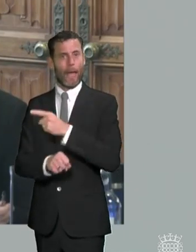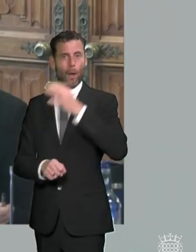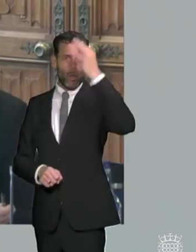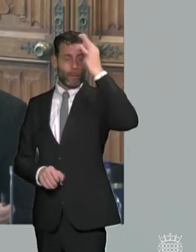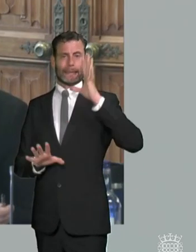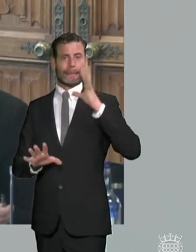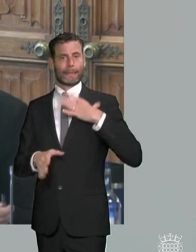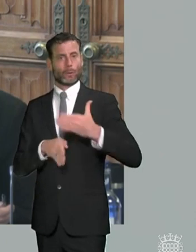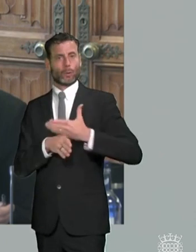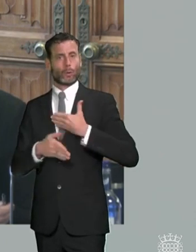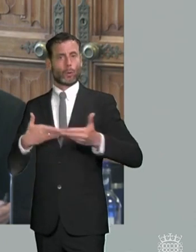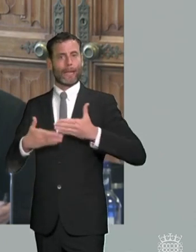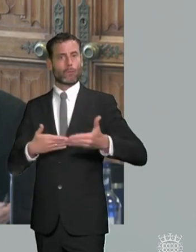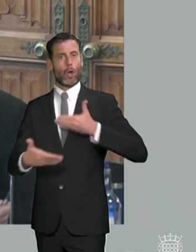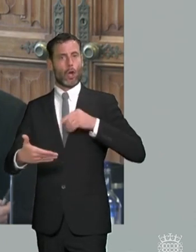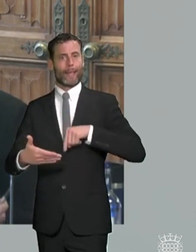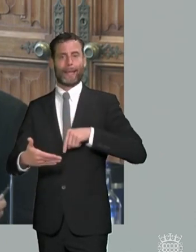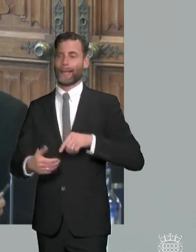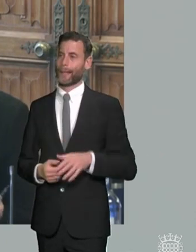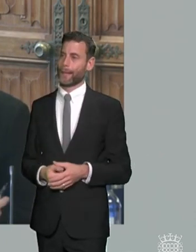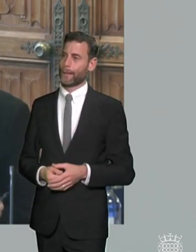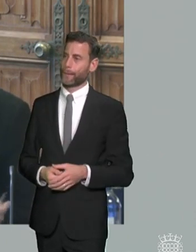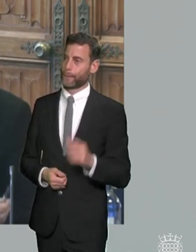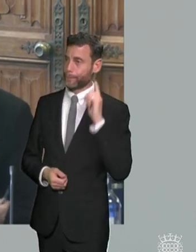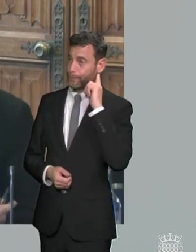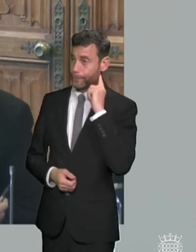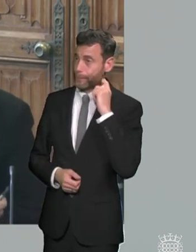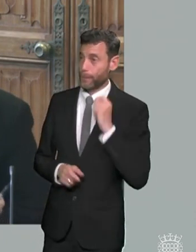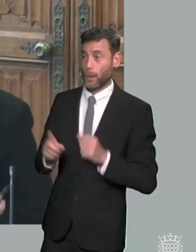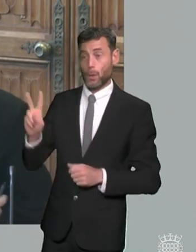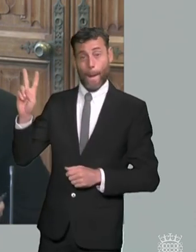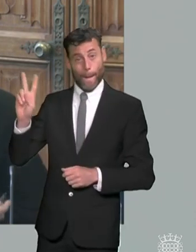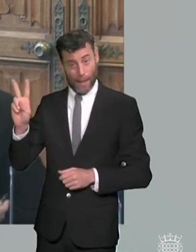know we've got many parents who do negotiate the system and manage to get to a tribunal or manage